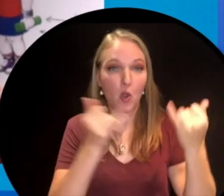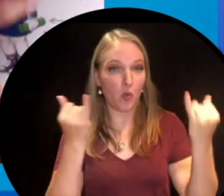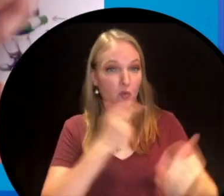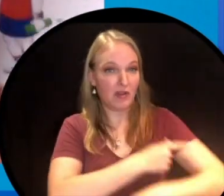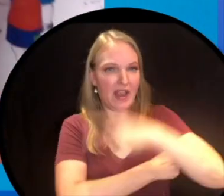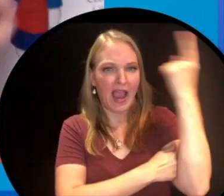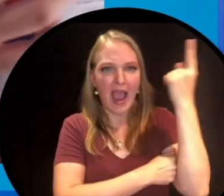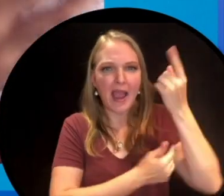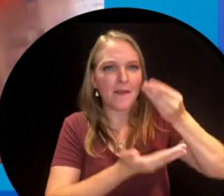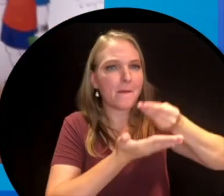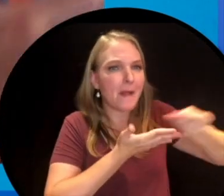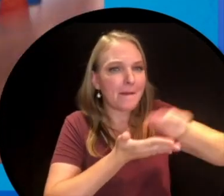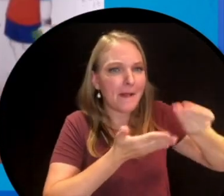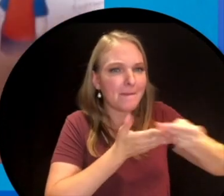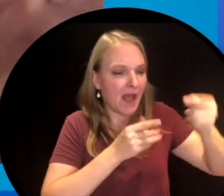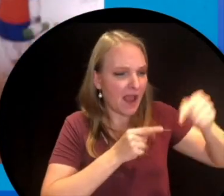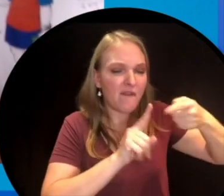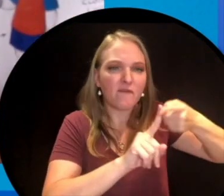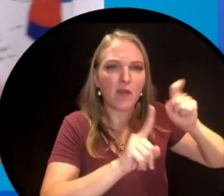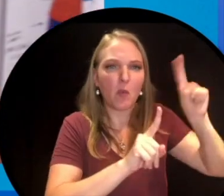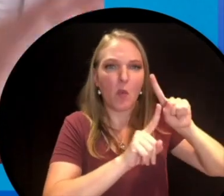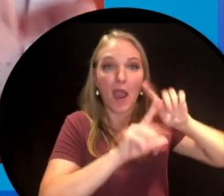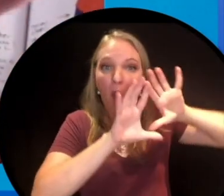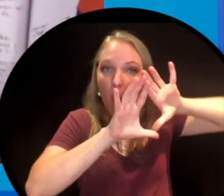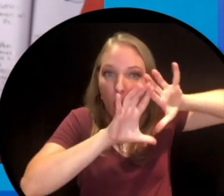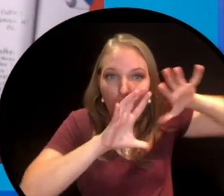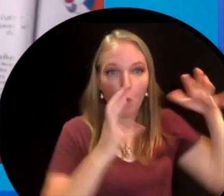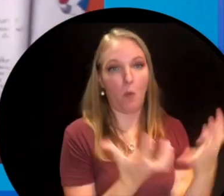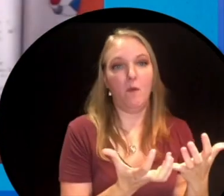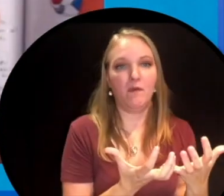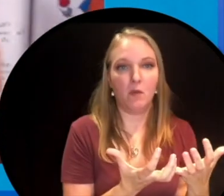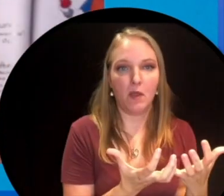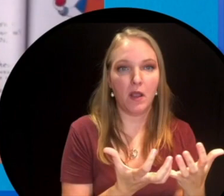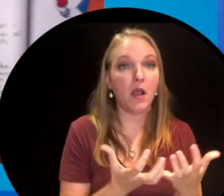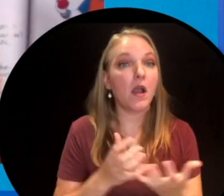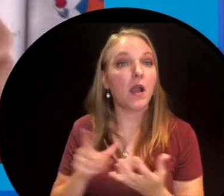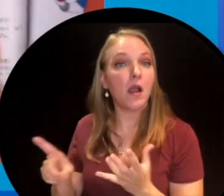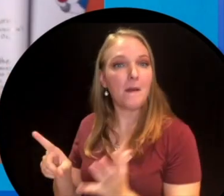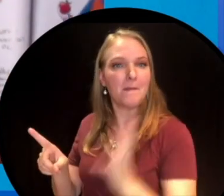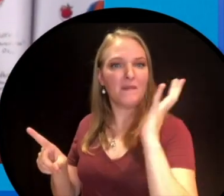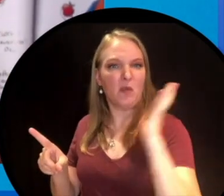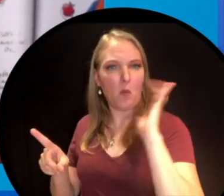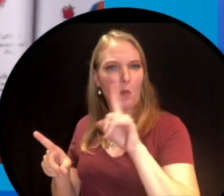Almost everything that we buy today comes from all over the globe. So much more of it